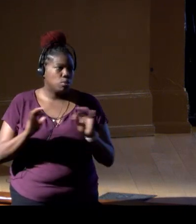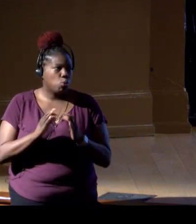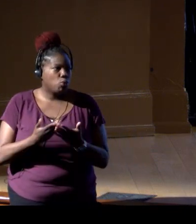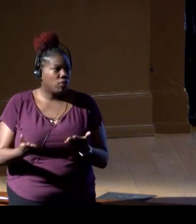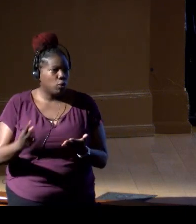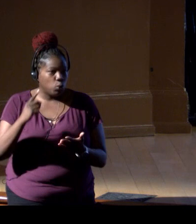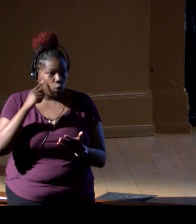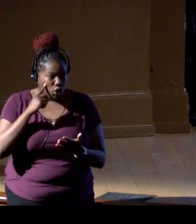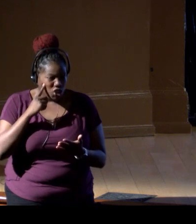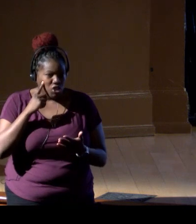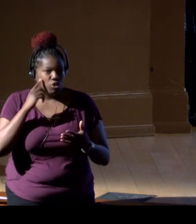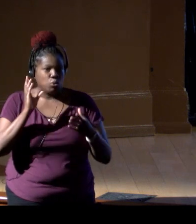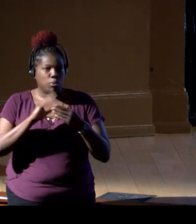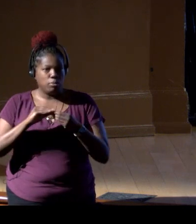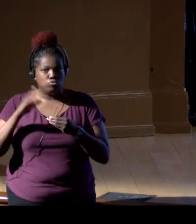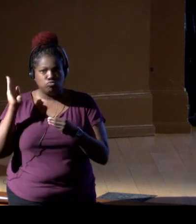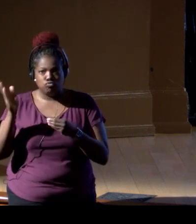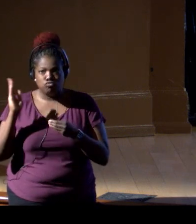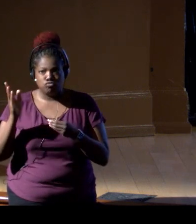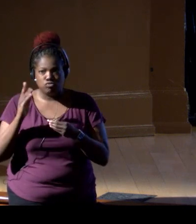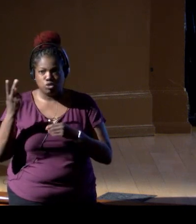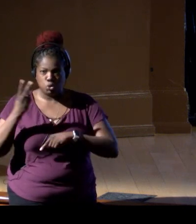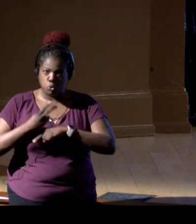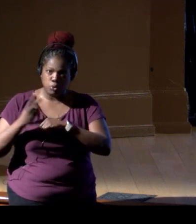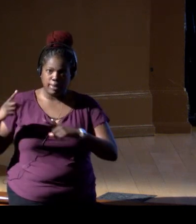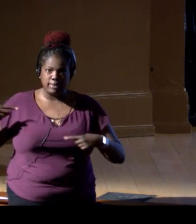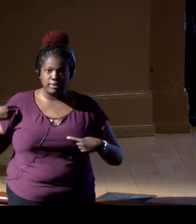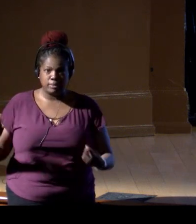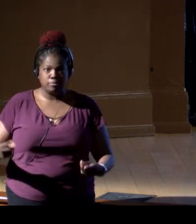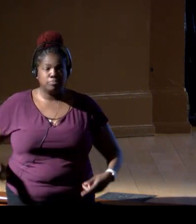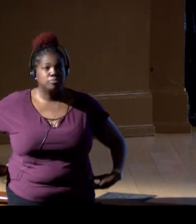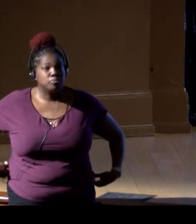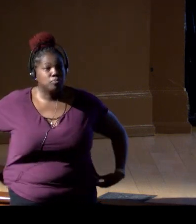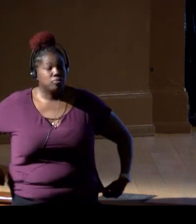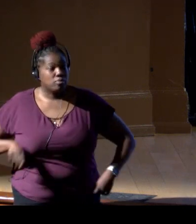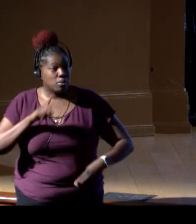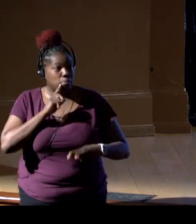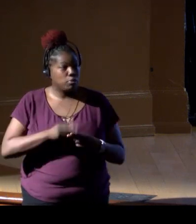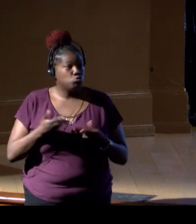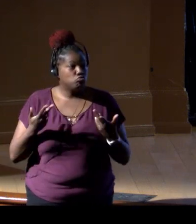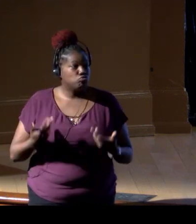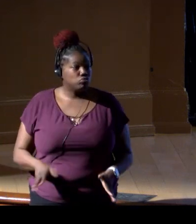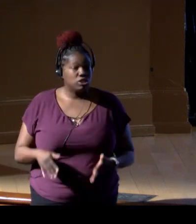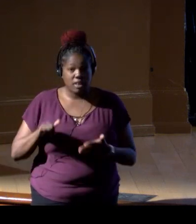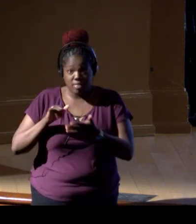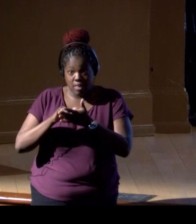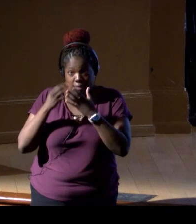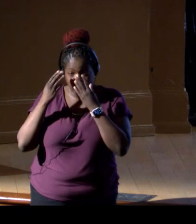the messages over the last two days. And as I mentioned, that information